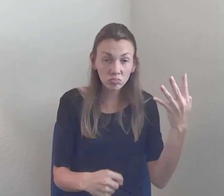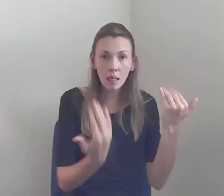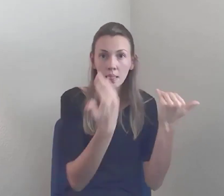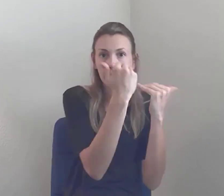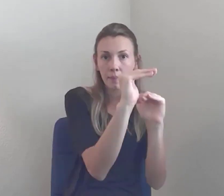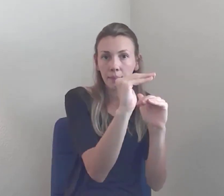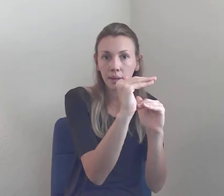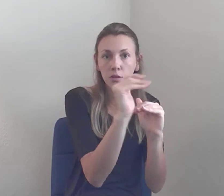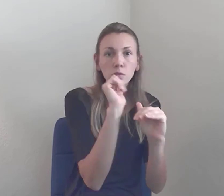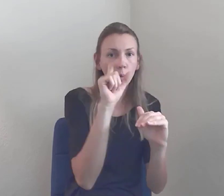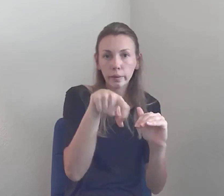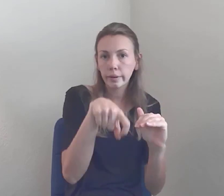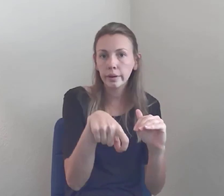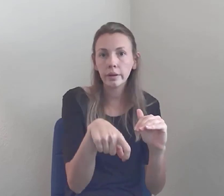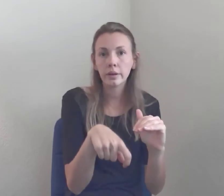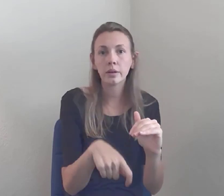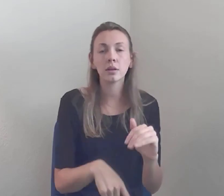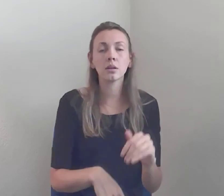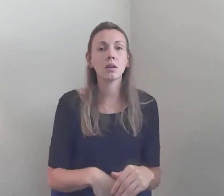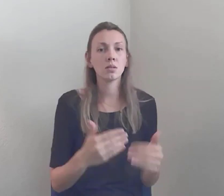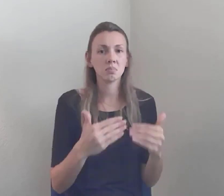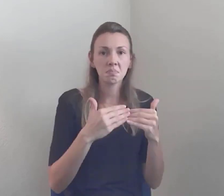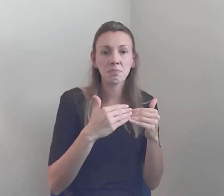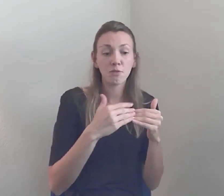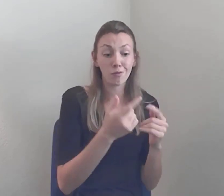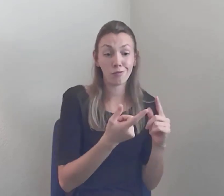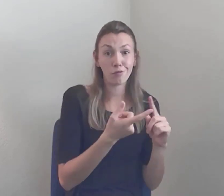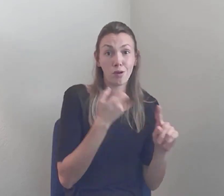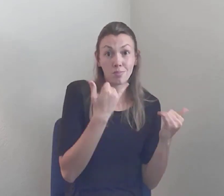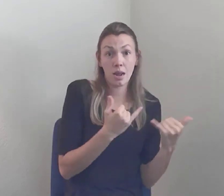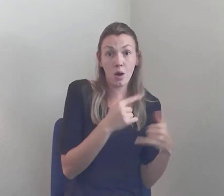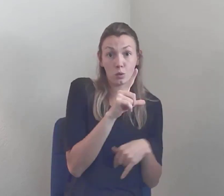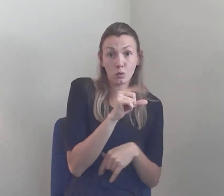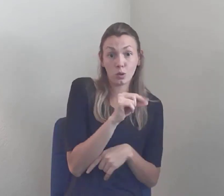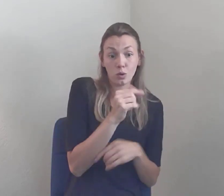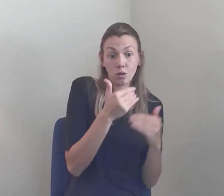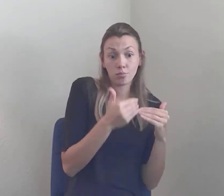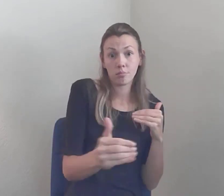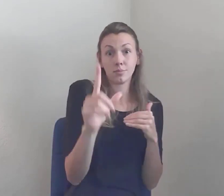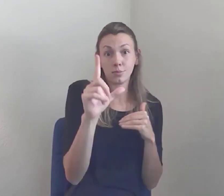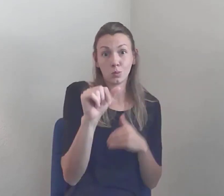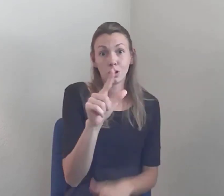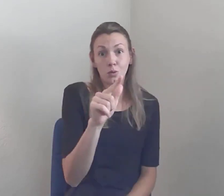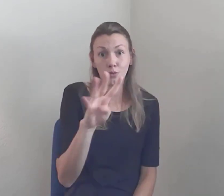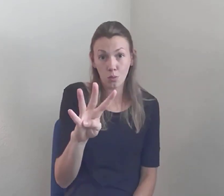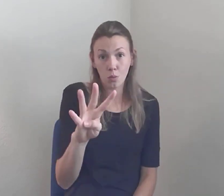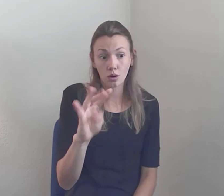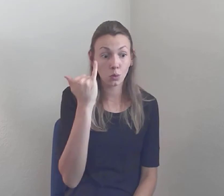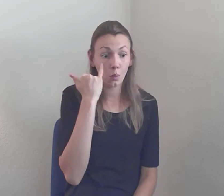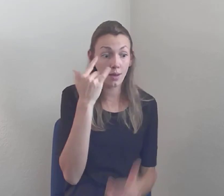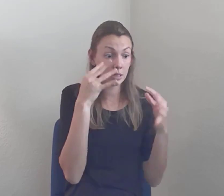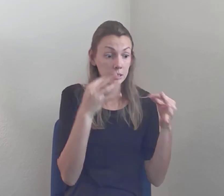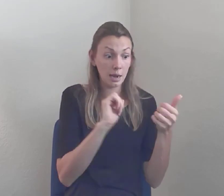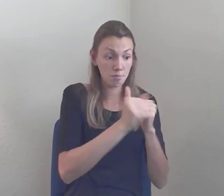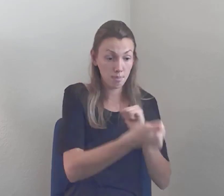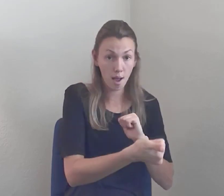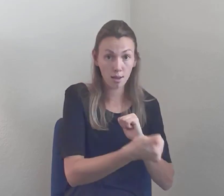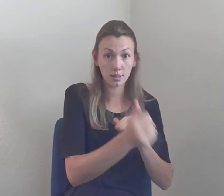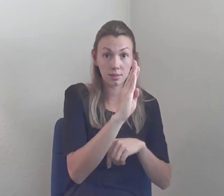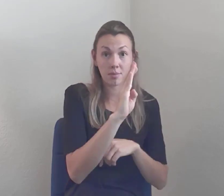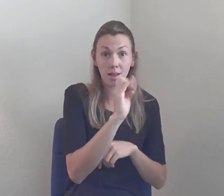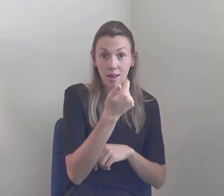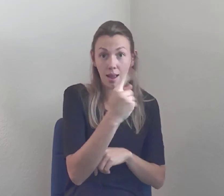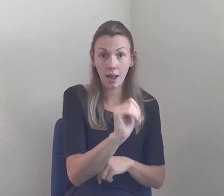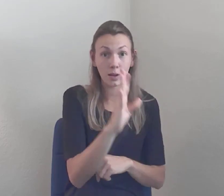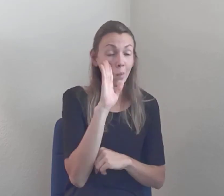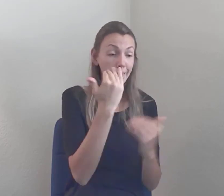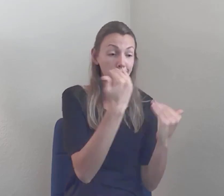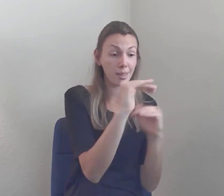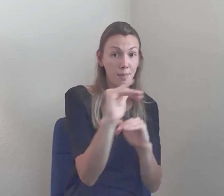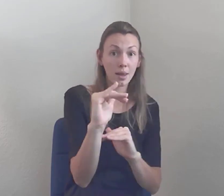To 2024... So, the HEALS Act, if passed, will limit protections on employment for people disabilities and other protected classes